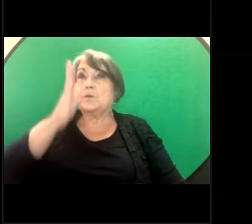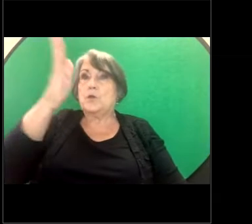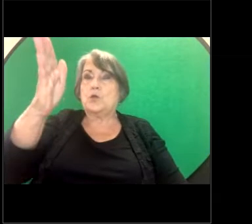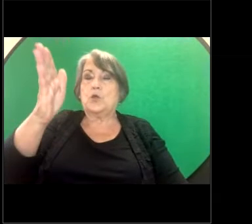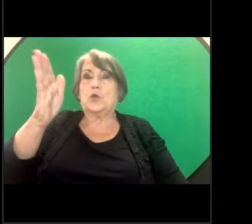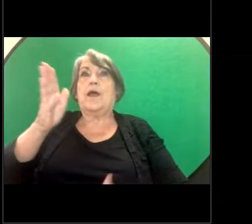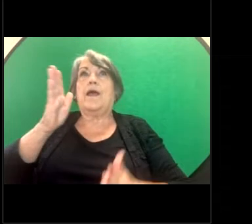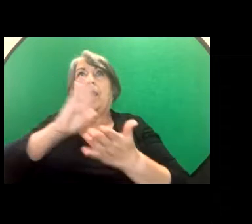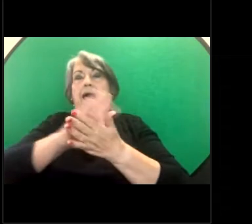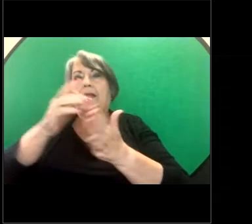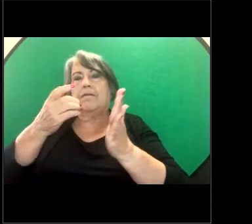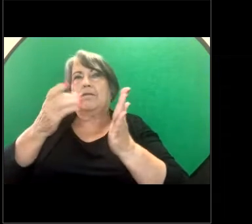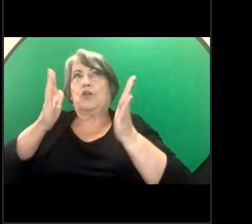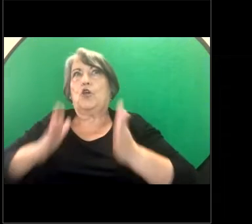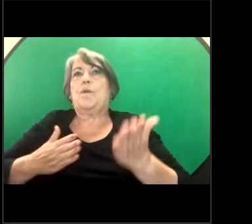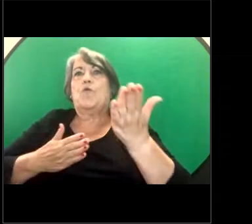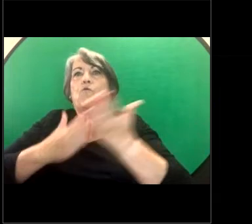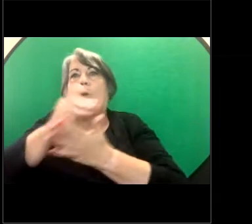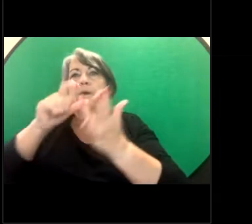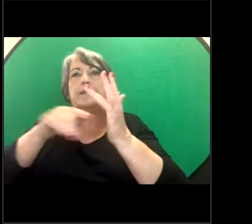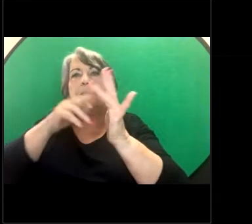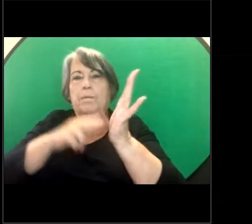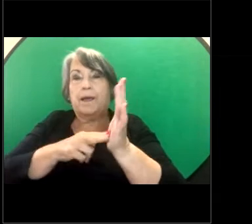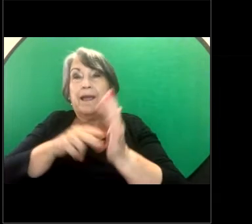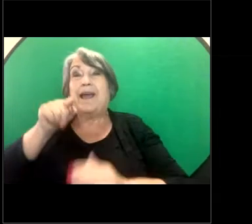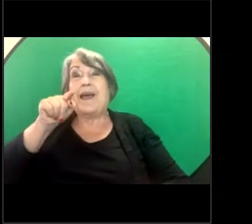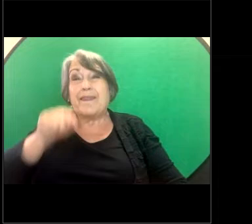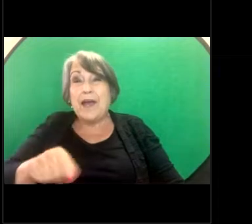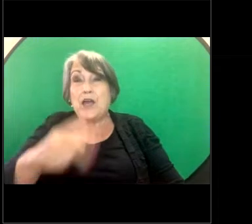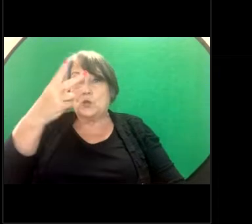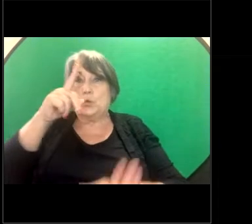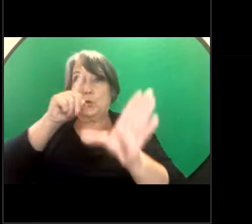and the timeframe there is within 24 months of the conduct occurring.